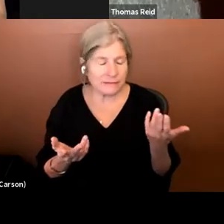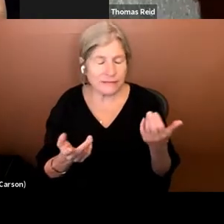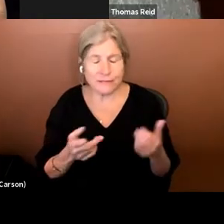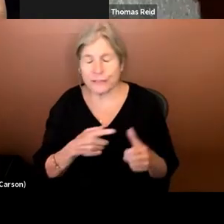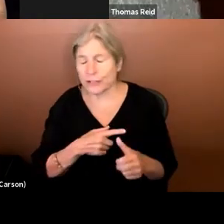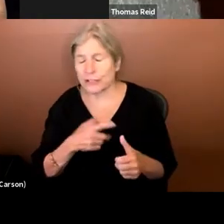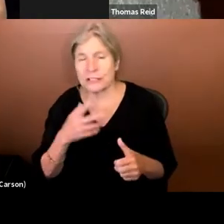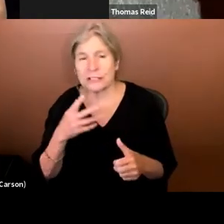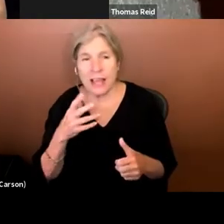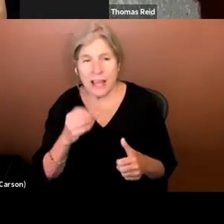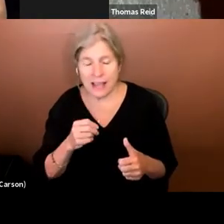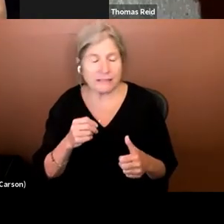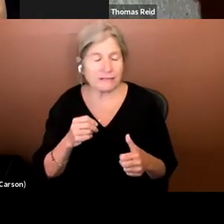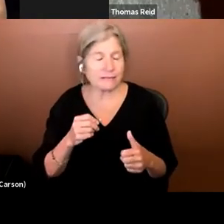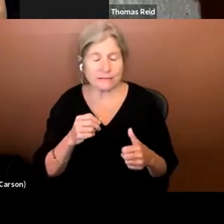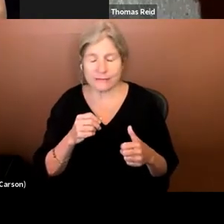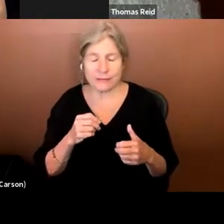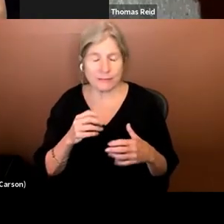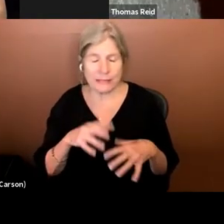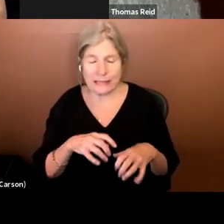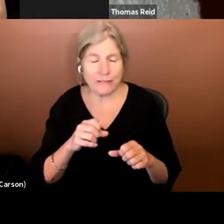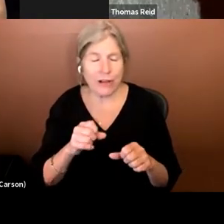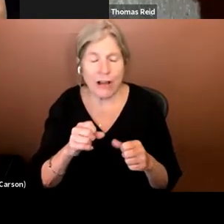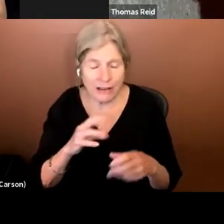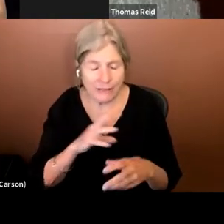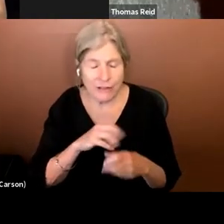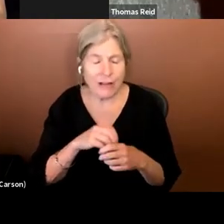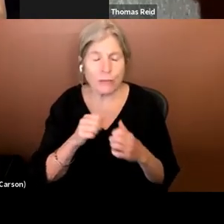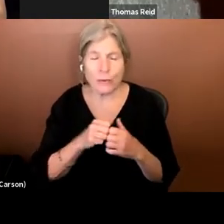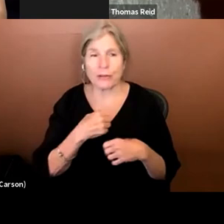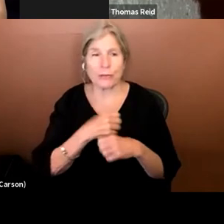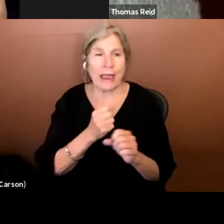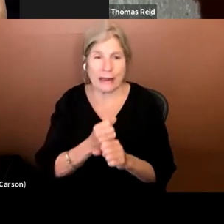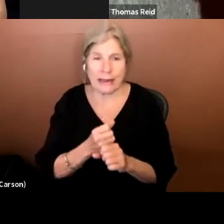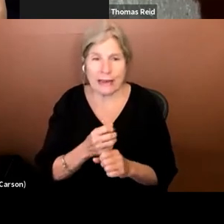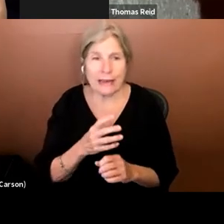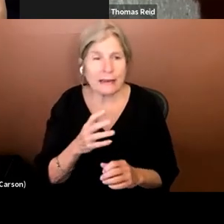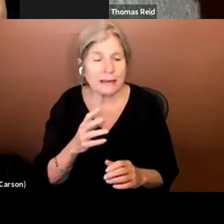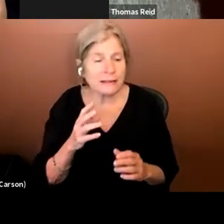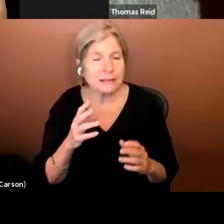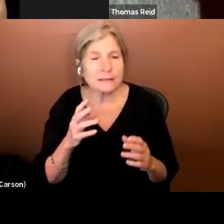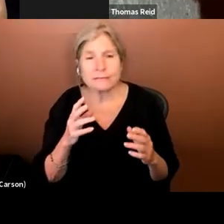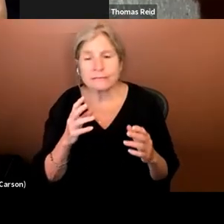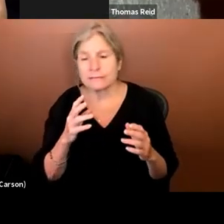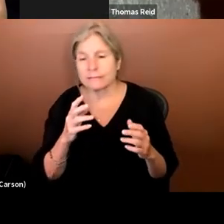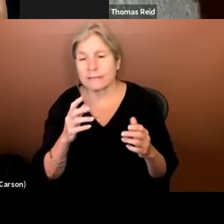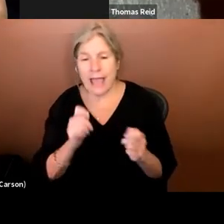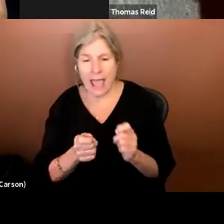creating and editing and, you know, and doing everything